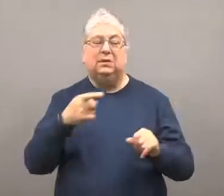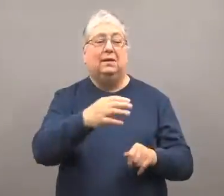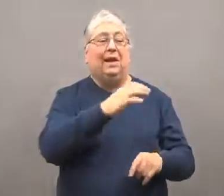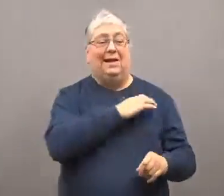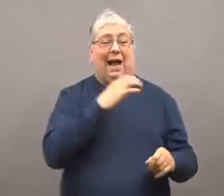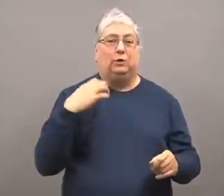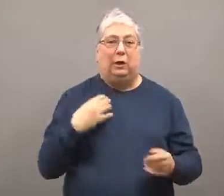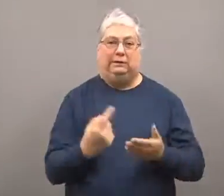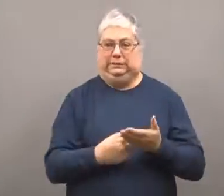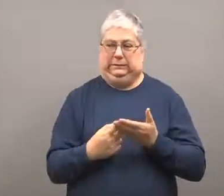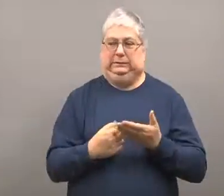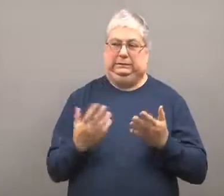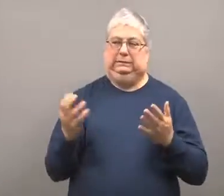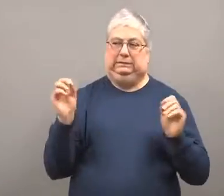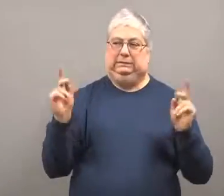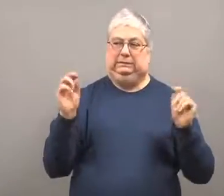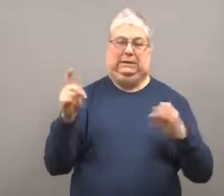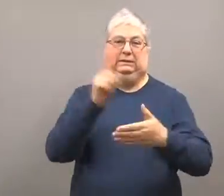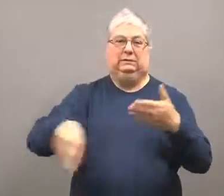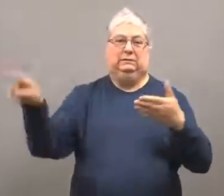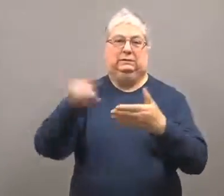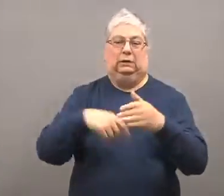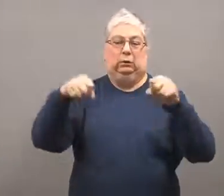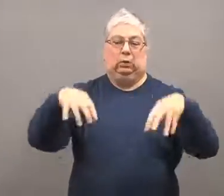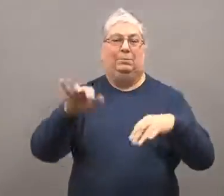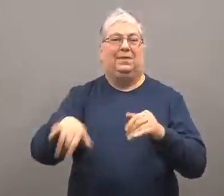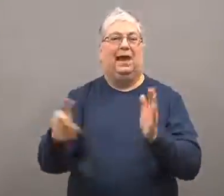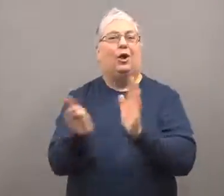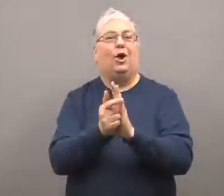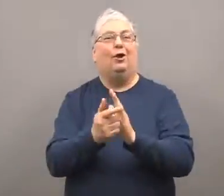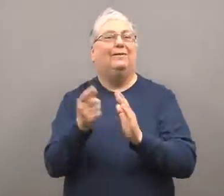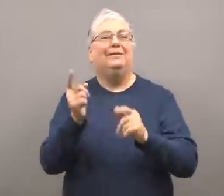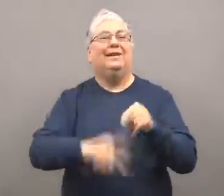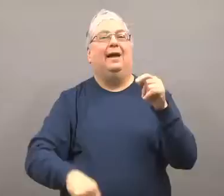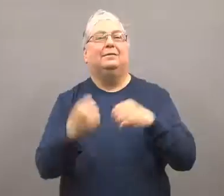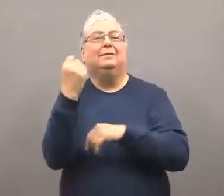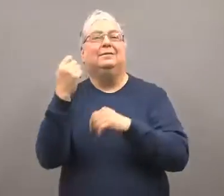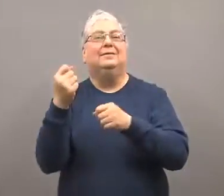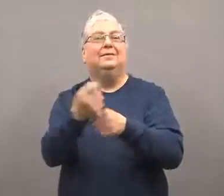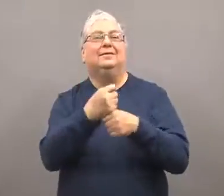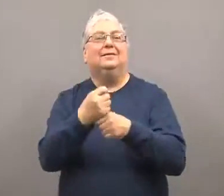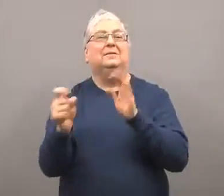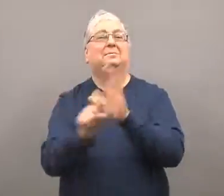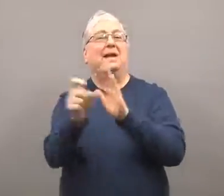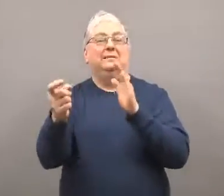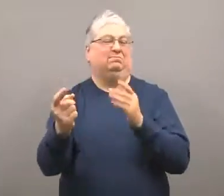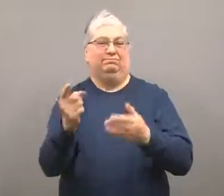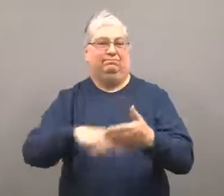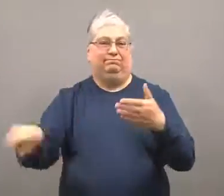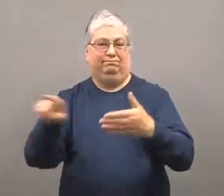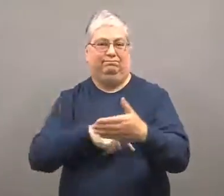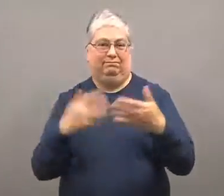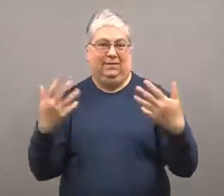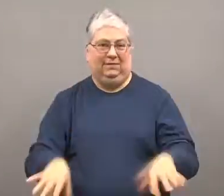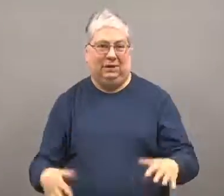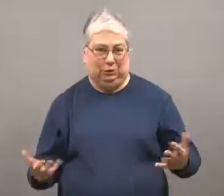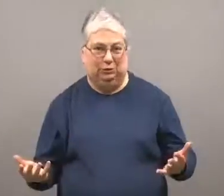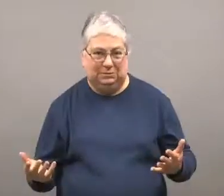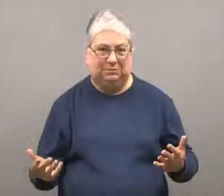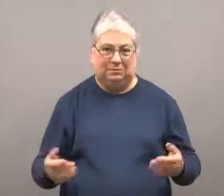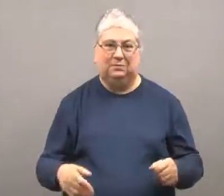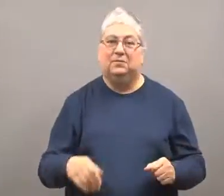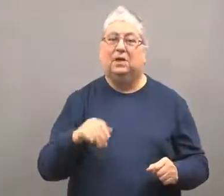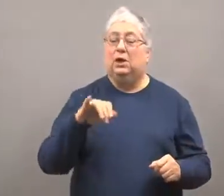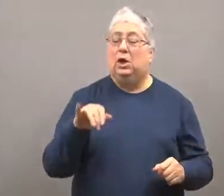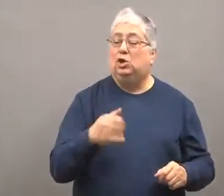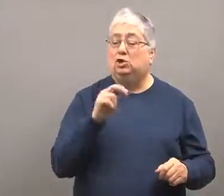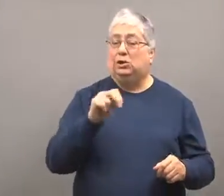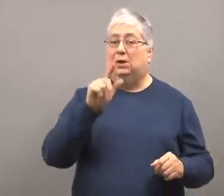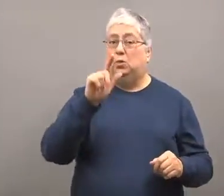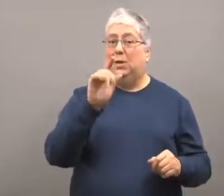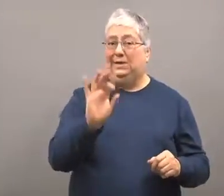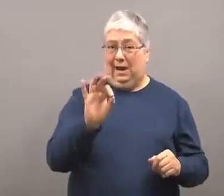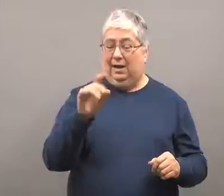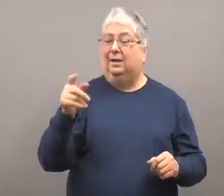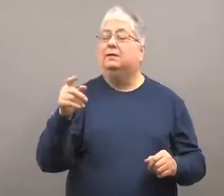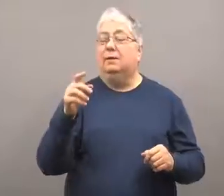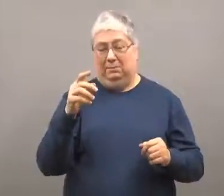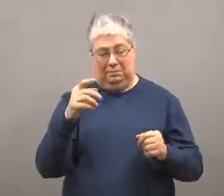The same day, Parliament rescinded the law that banned protests.